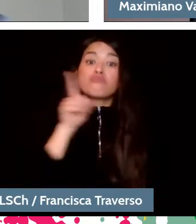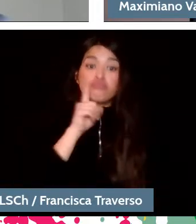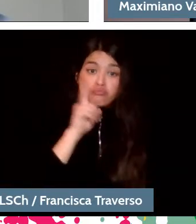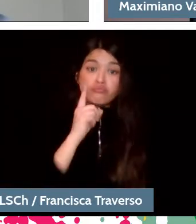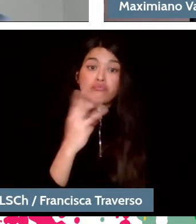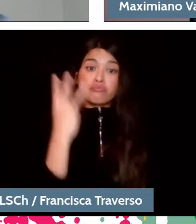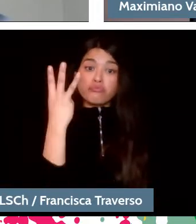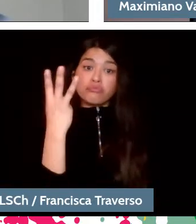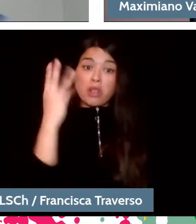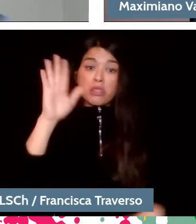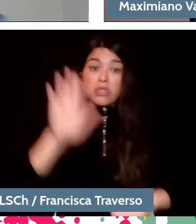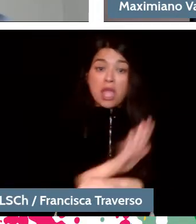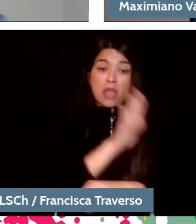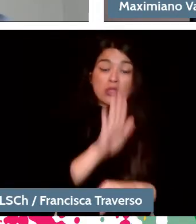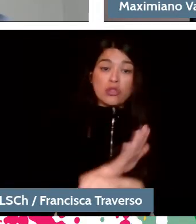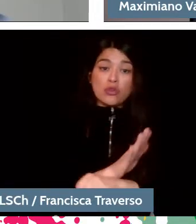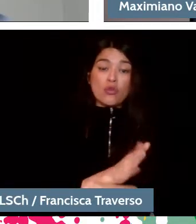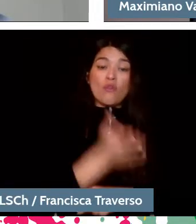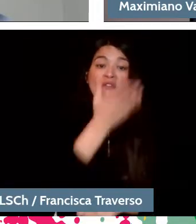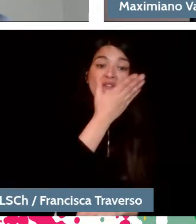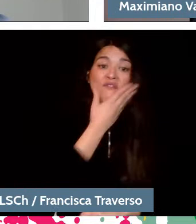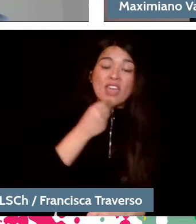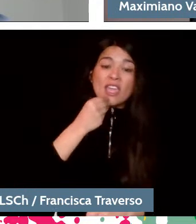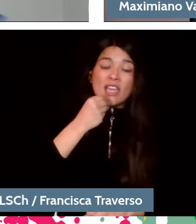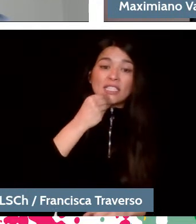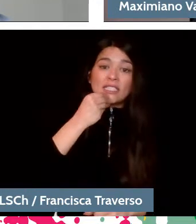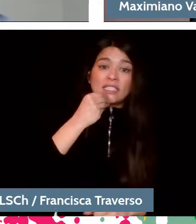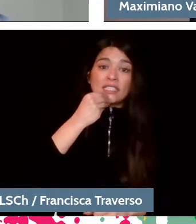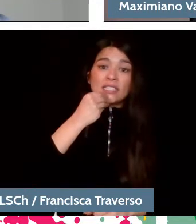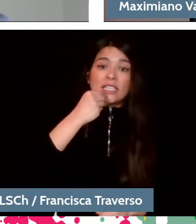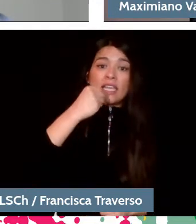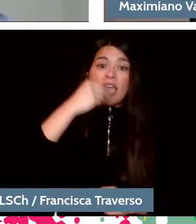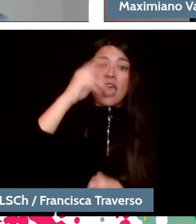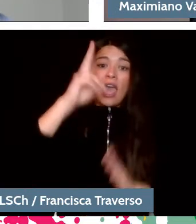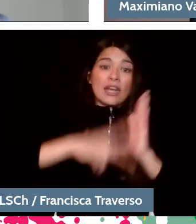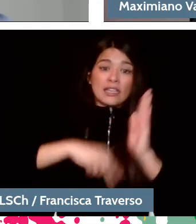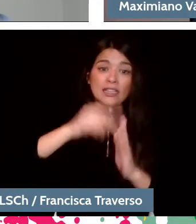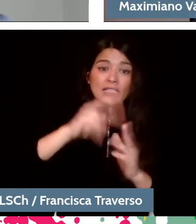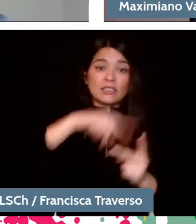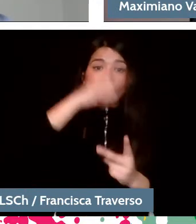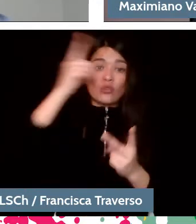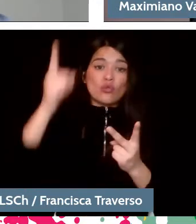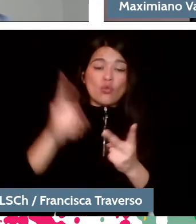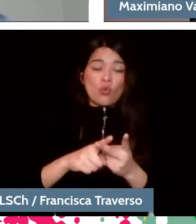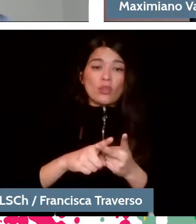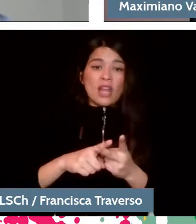It has Bellas Artes with 2,400 seats; the Symphony Hall, which has 1,300 seats, which is 10 years old.